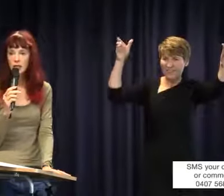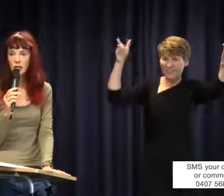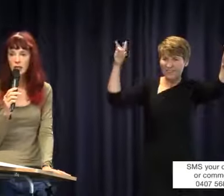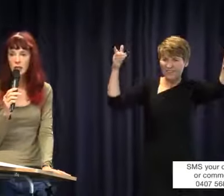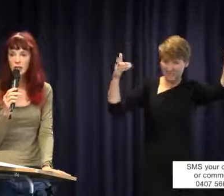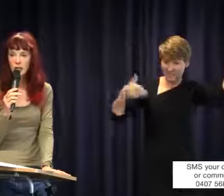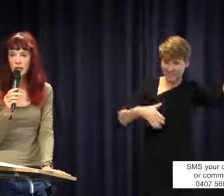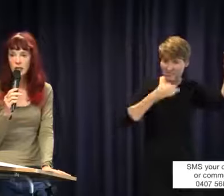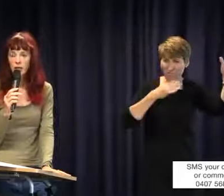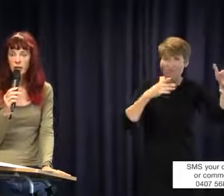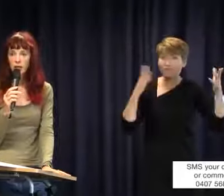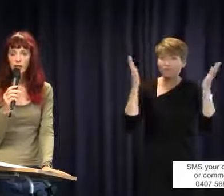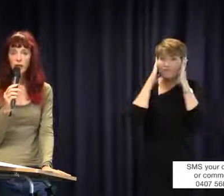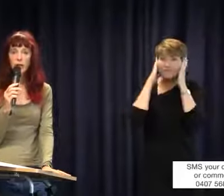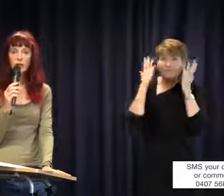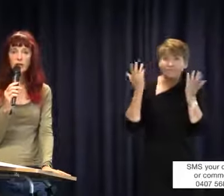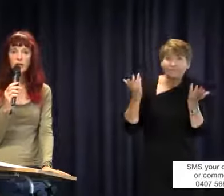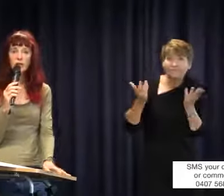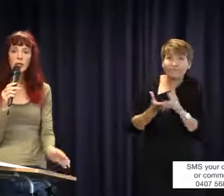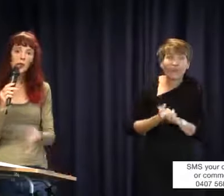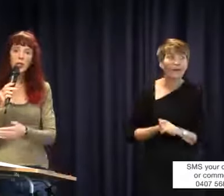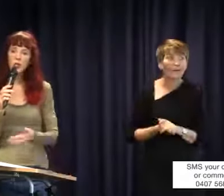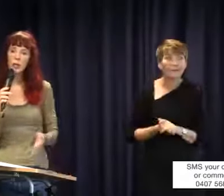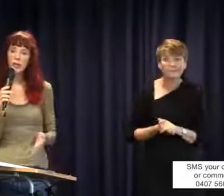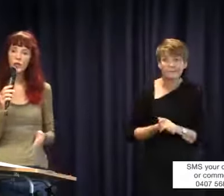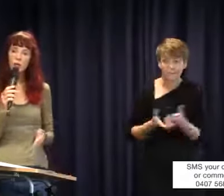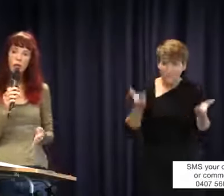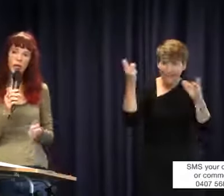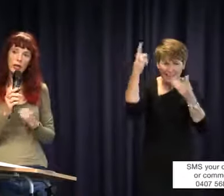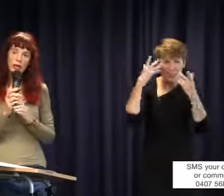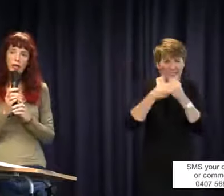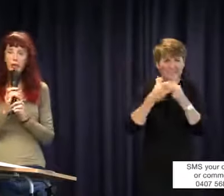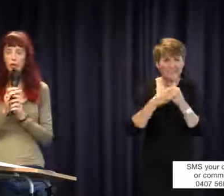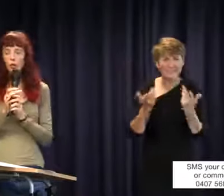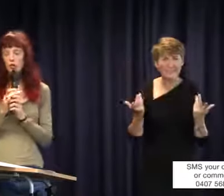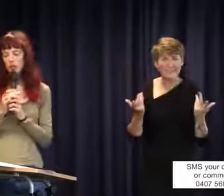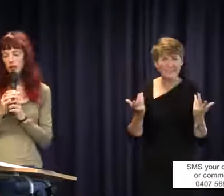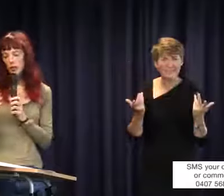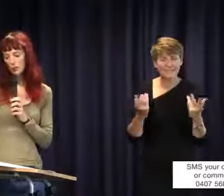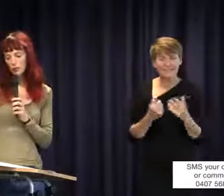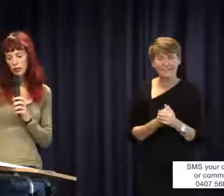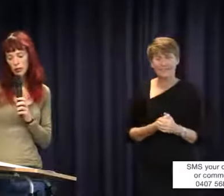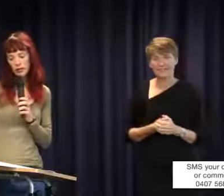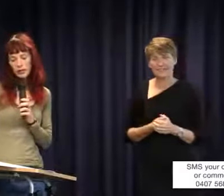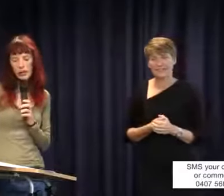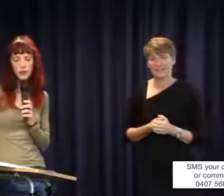then they have to fix it. It is the same with everything else that you say. The examples